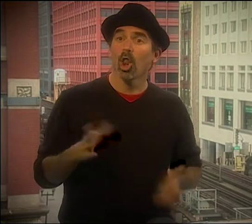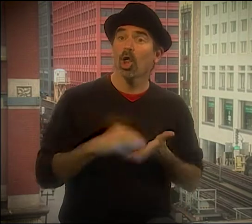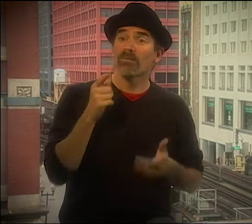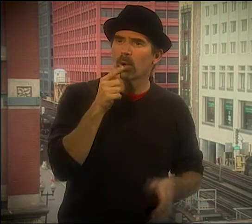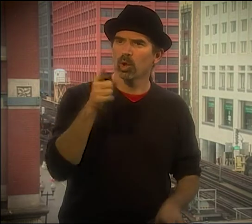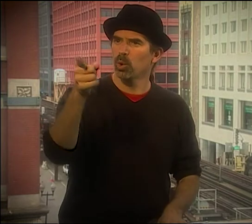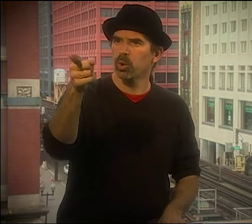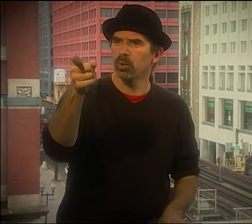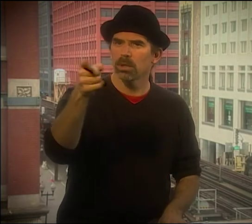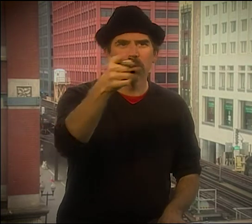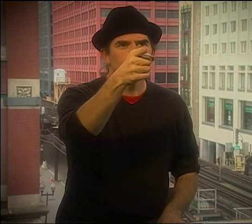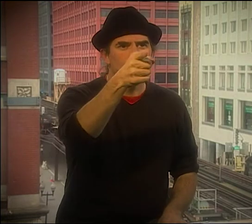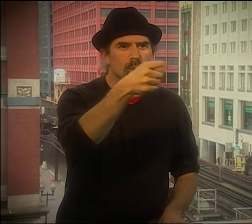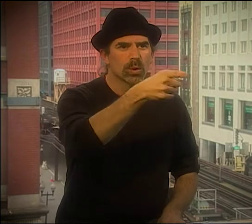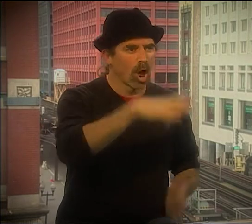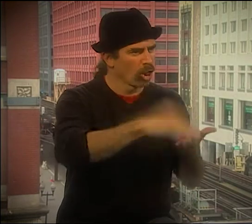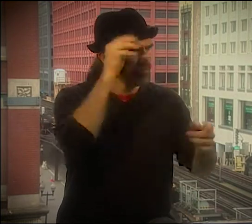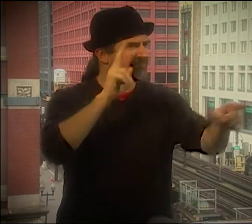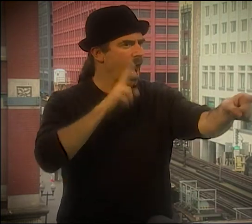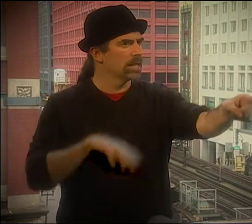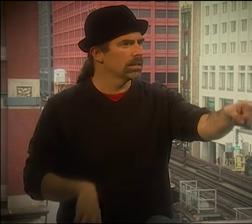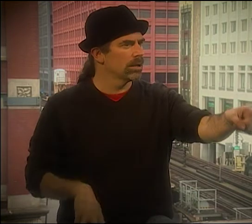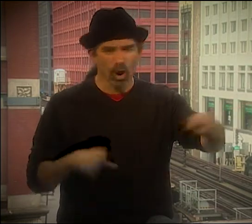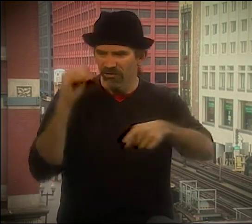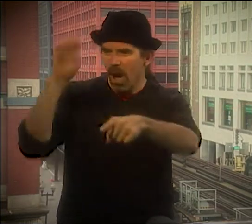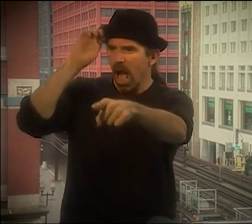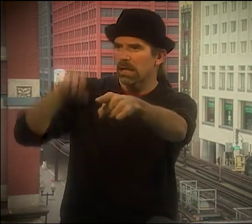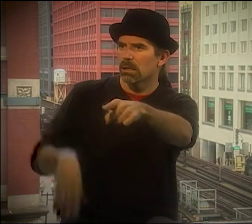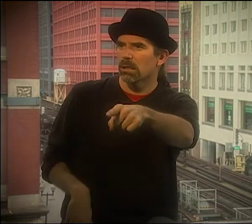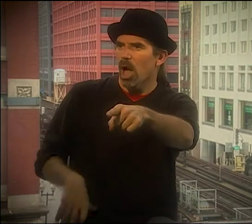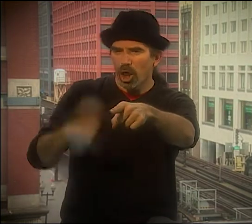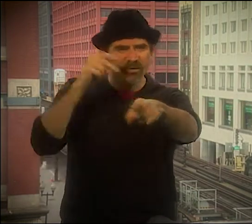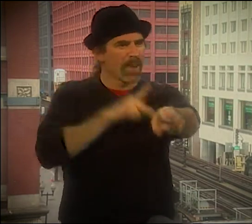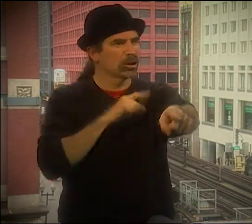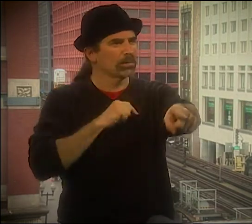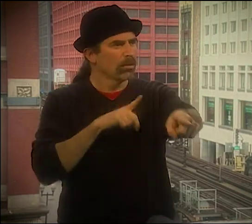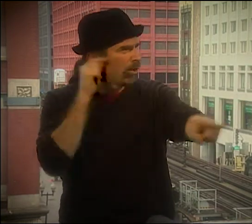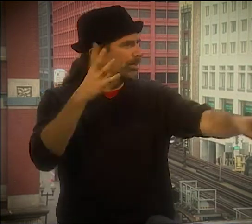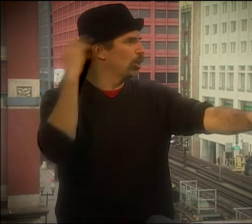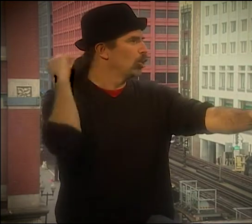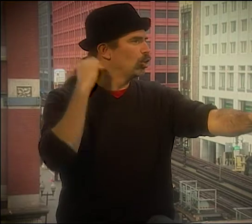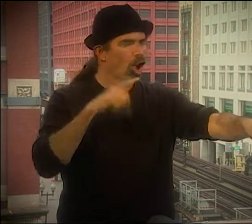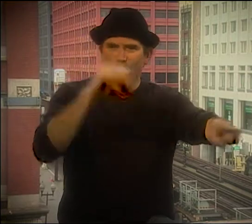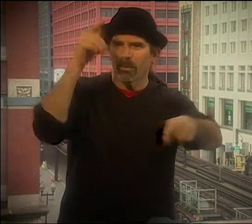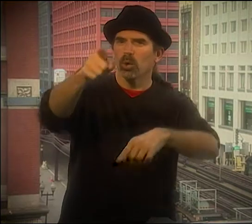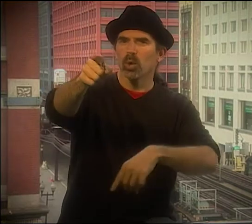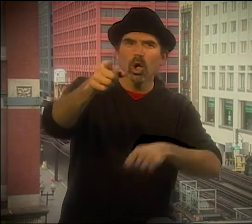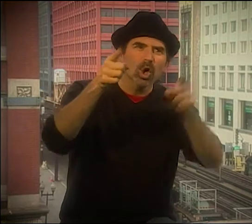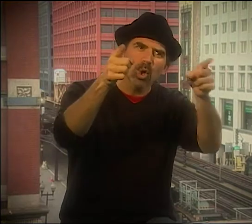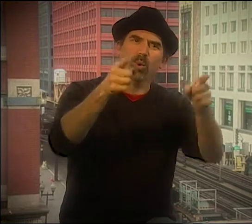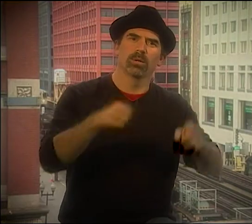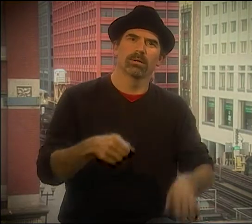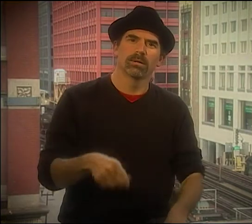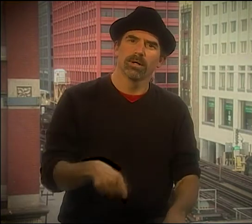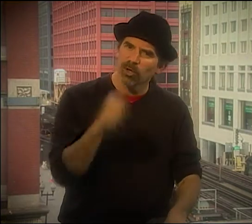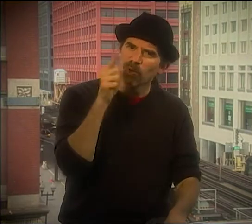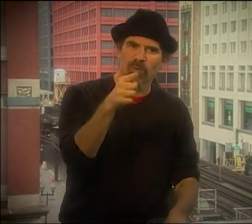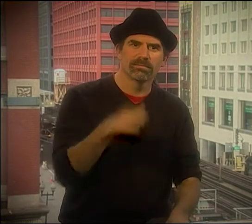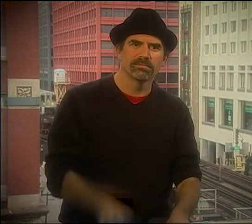AND ONE OF THE STUDENTS, I THINK HIS NAME WAS LARRY, THIS BLACK KID SAID, "I LEARNED FROM YOU "AND YOU AND YOU.